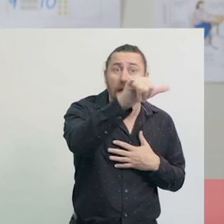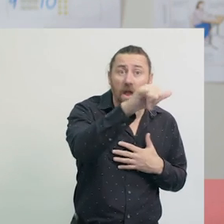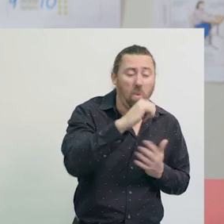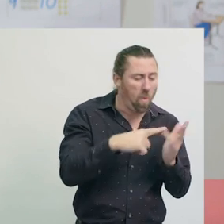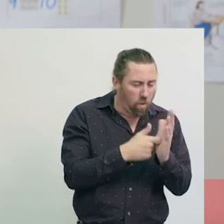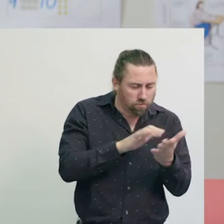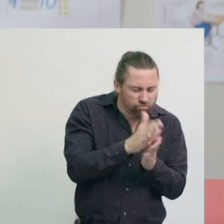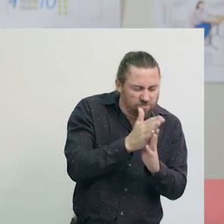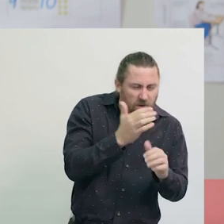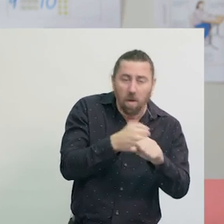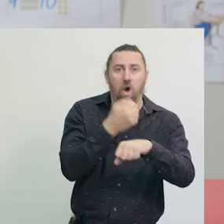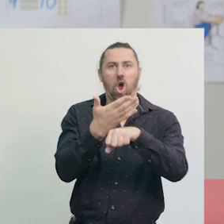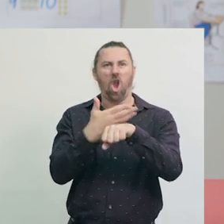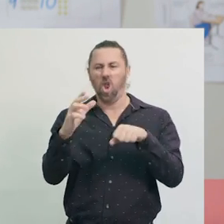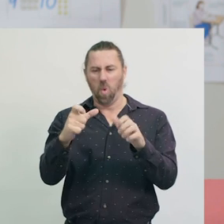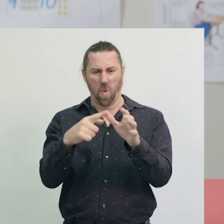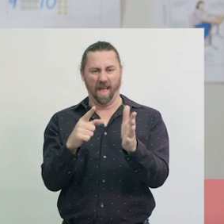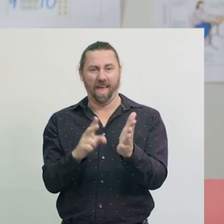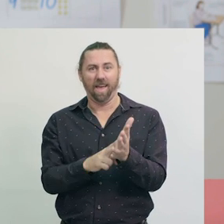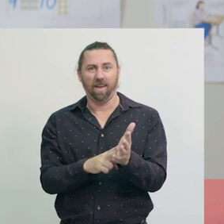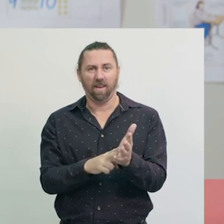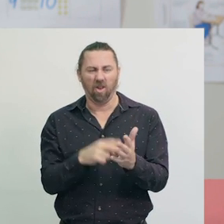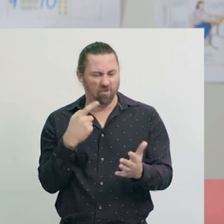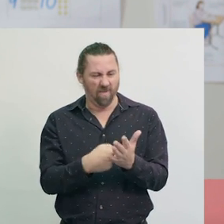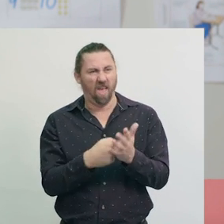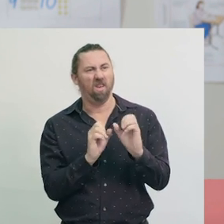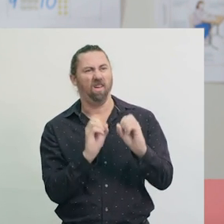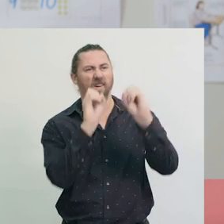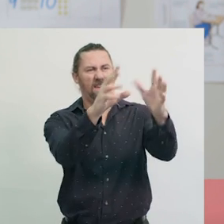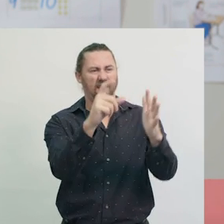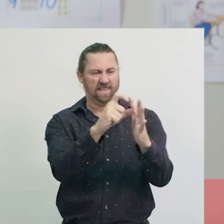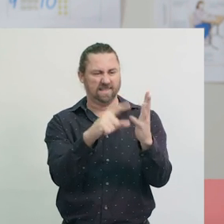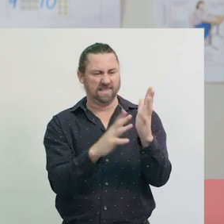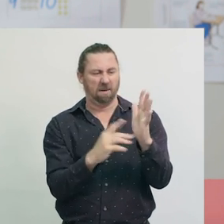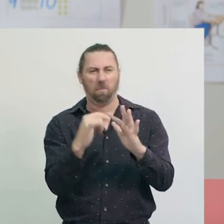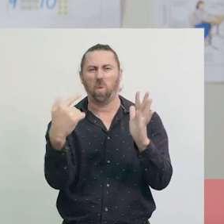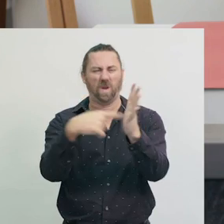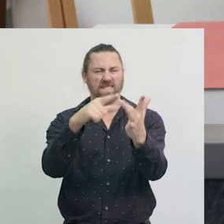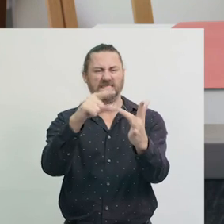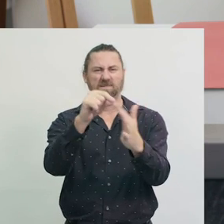That would be better than being dumped into landfill, or ending up on a beach somewhere.